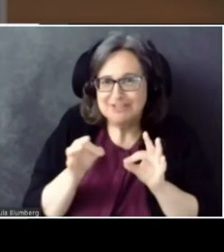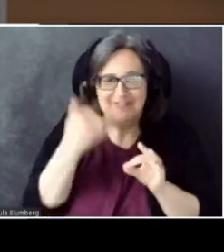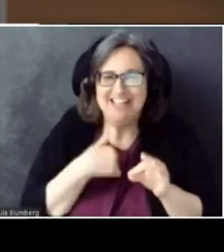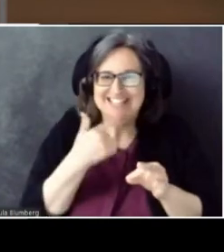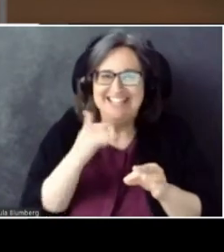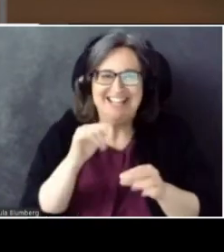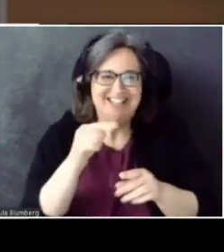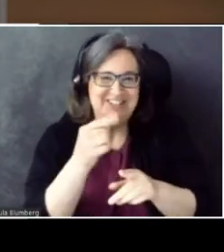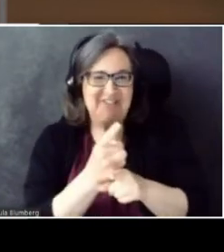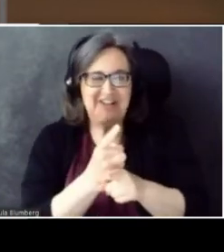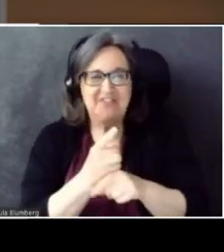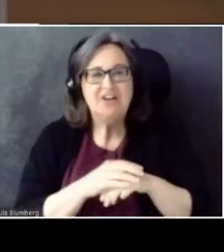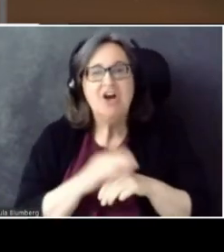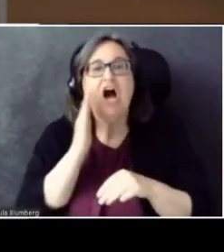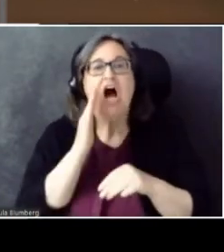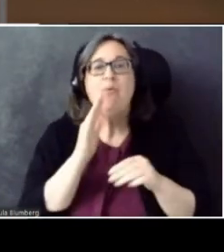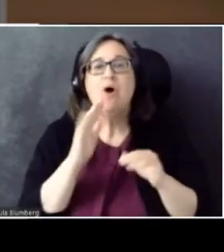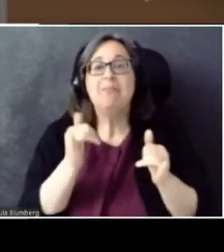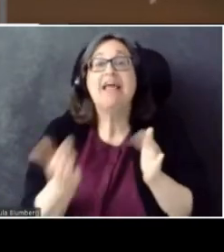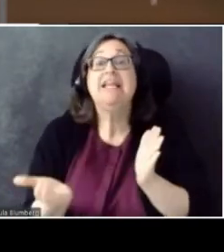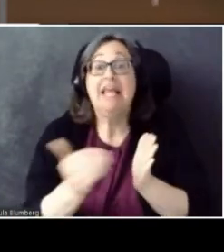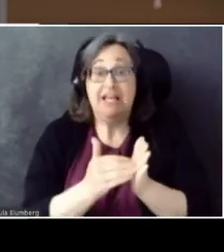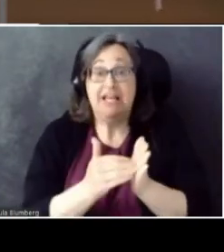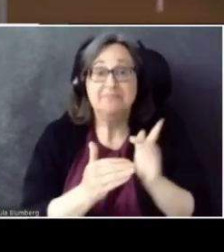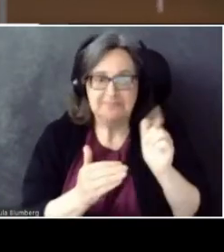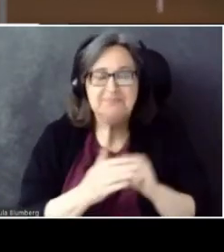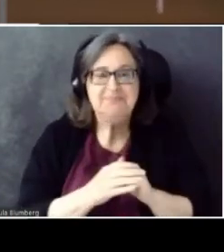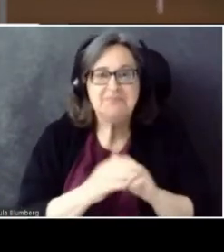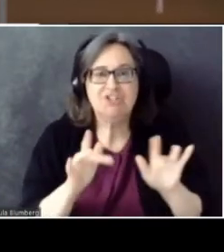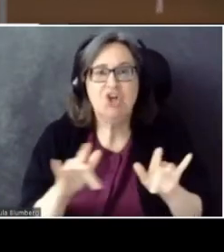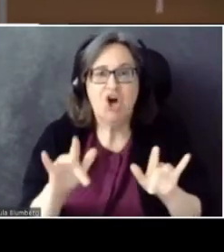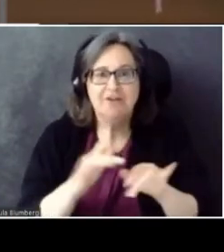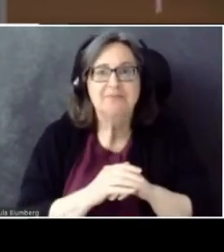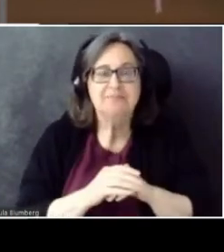I'll play it one more time.